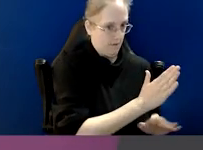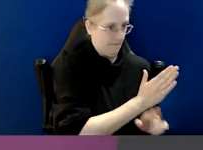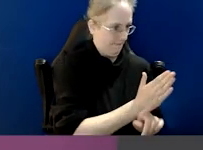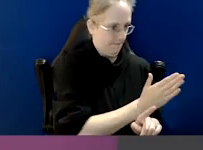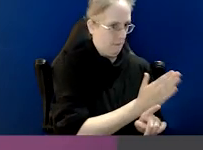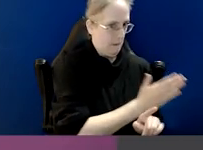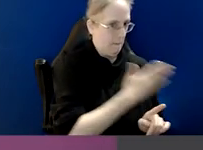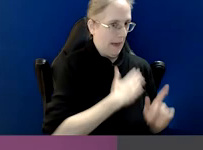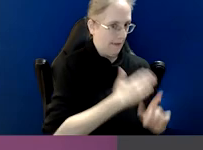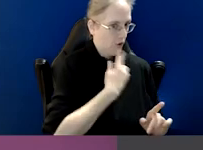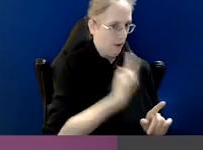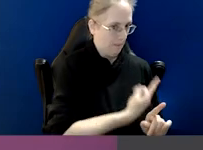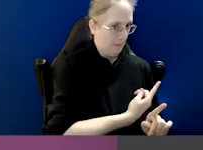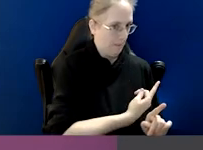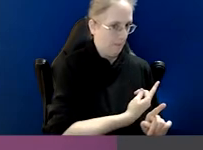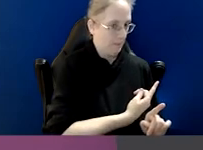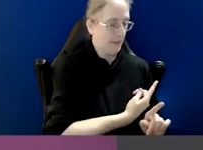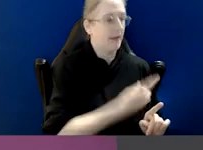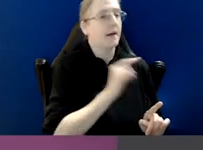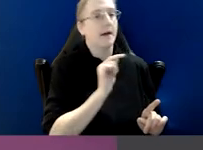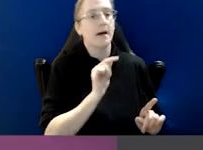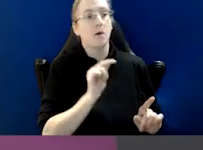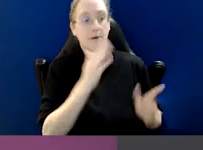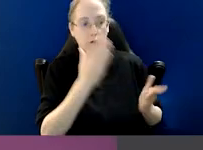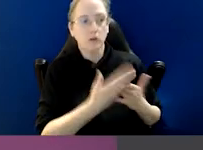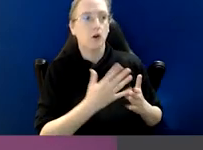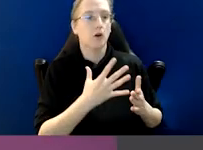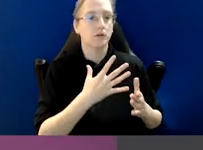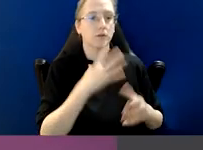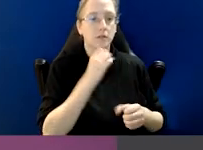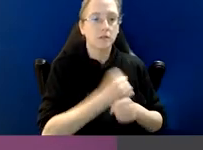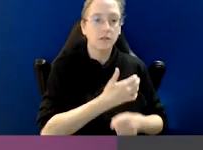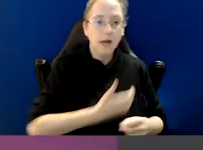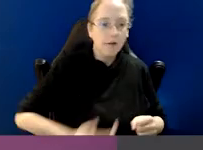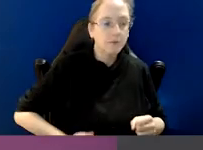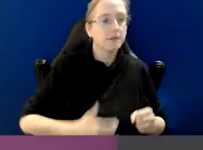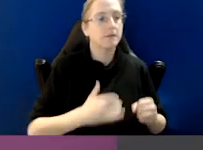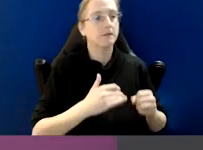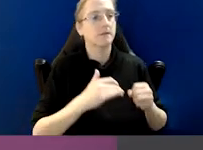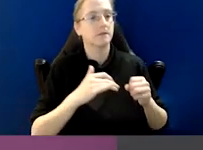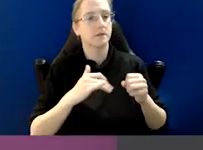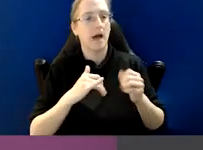And that's when we are dealing with governments, statutory agencies,